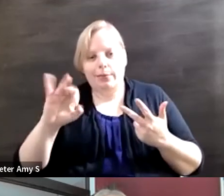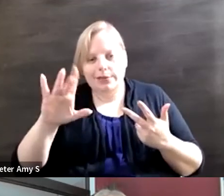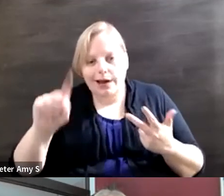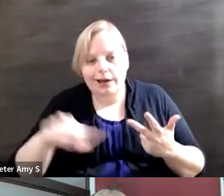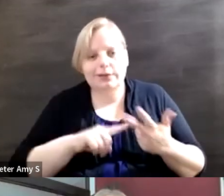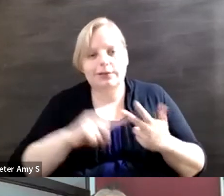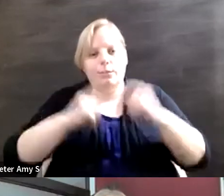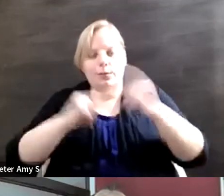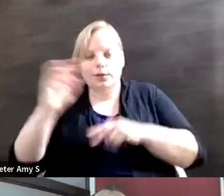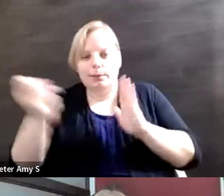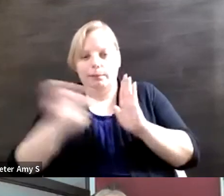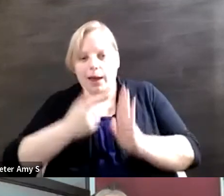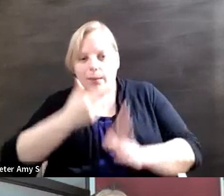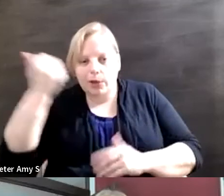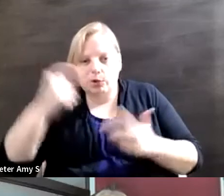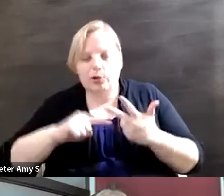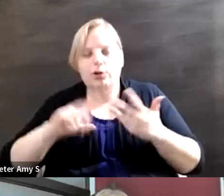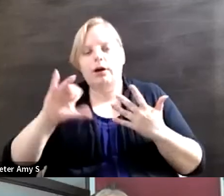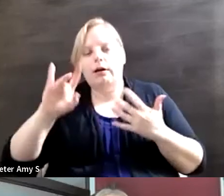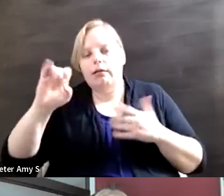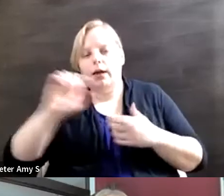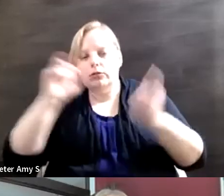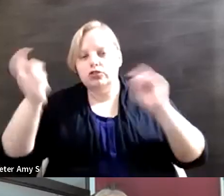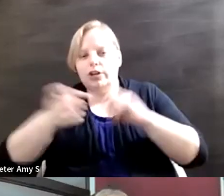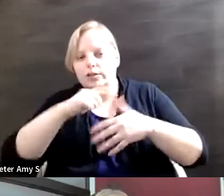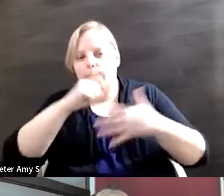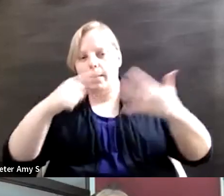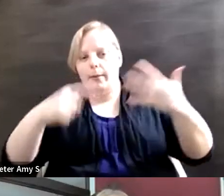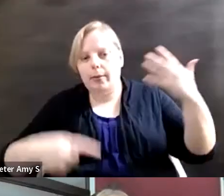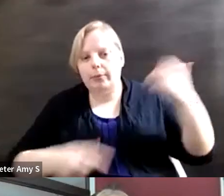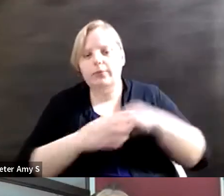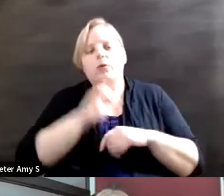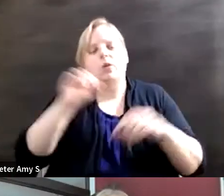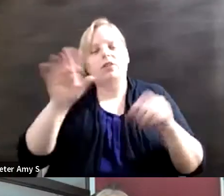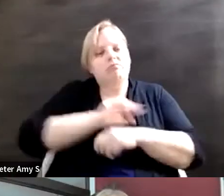climate change and so on and so forth just an understanding holistically that people with